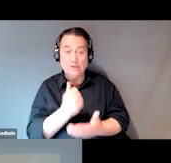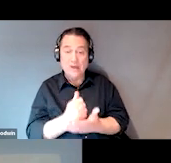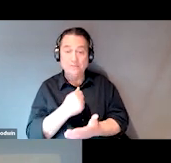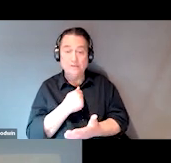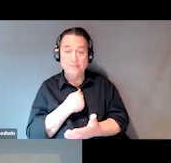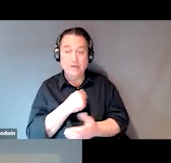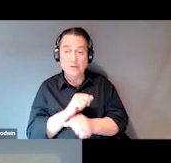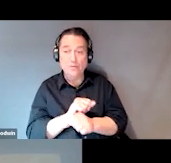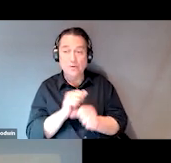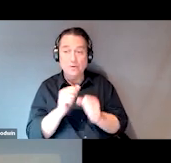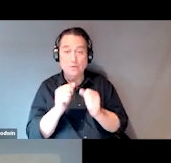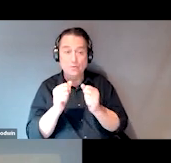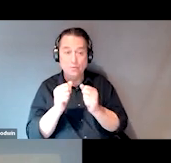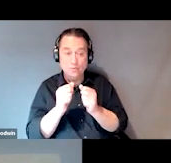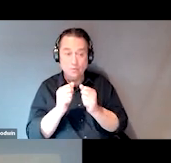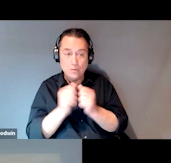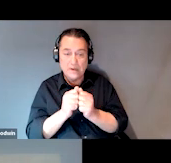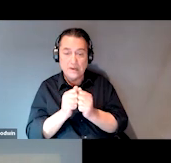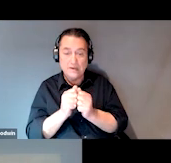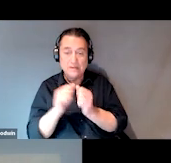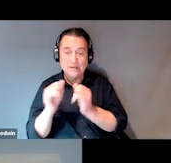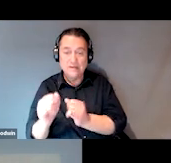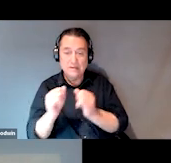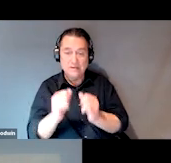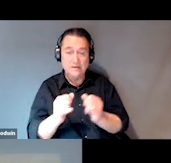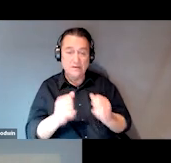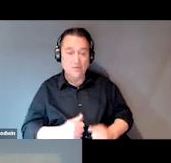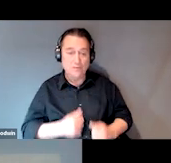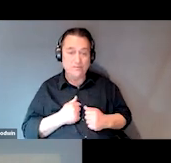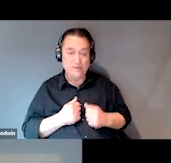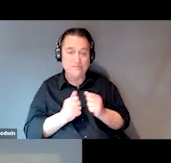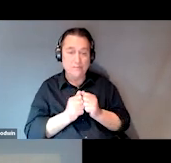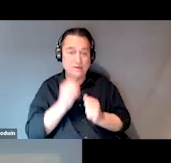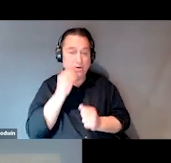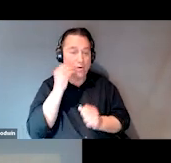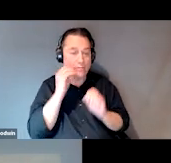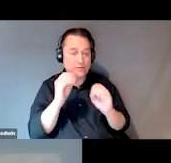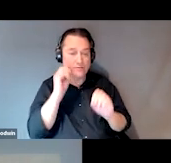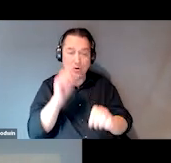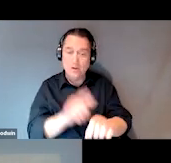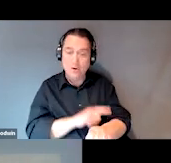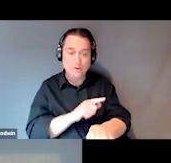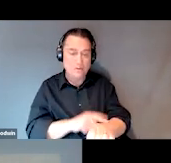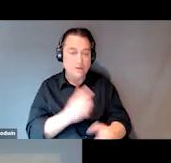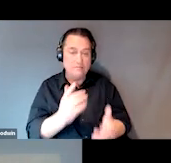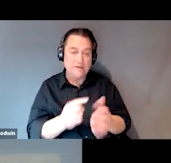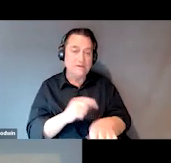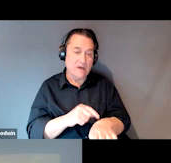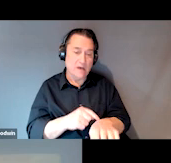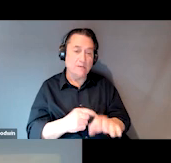with individuals who have lived with homelessness for a long time and a lot of times, they present as orderly psychotic.